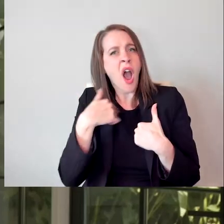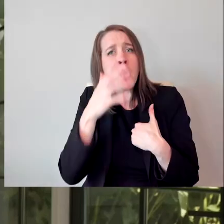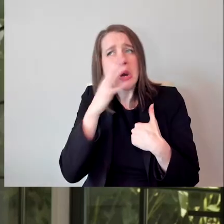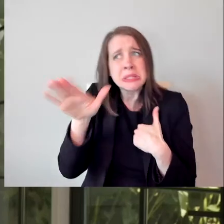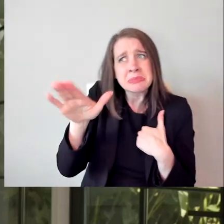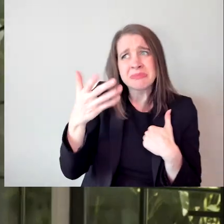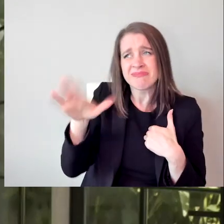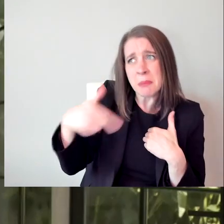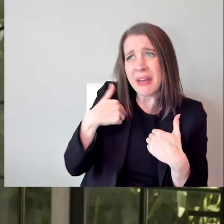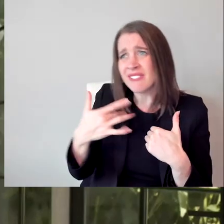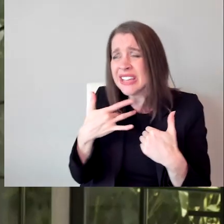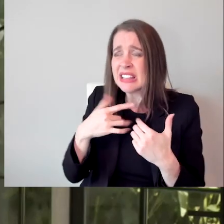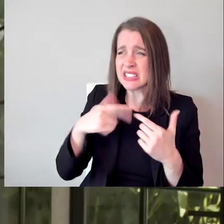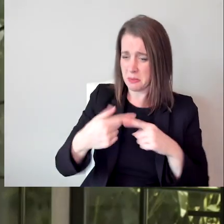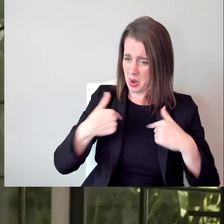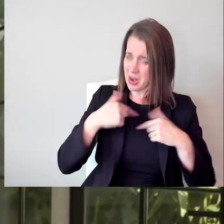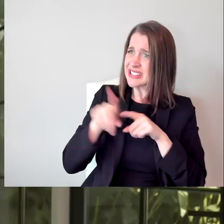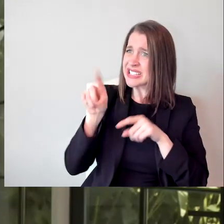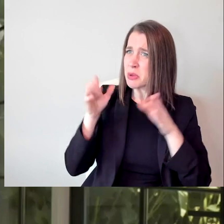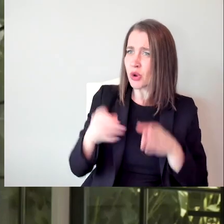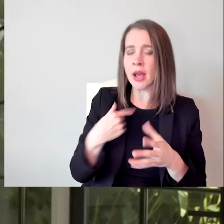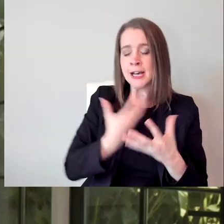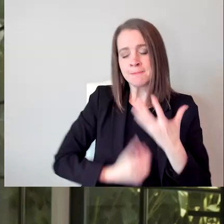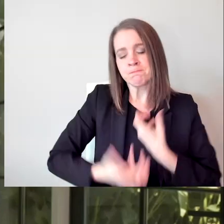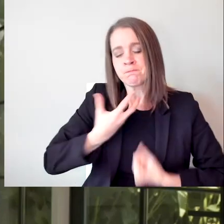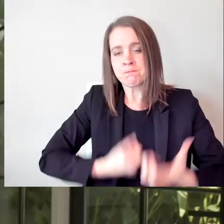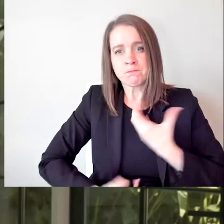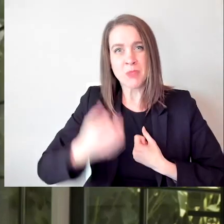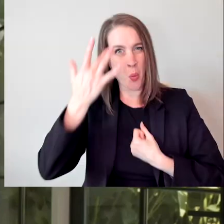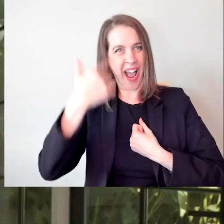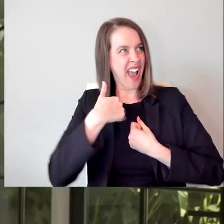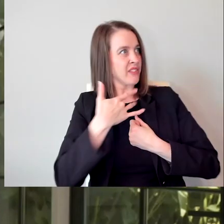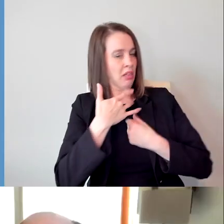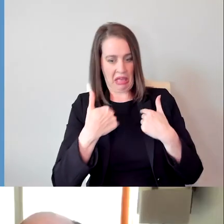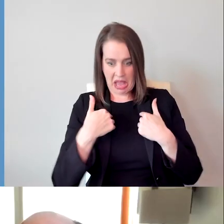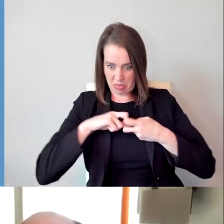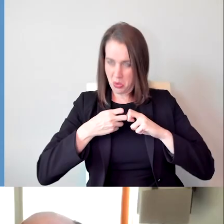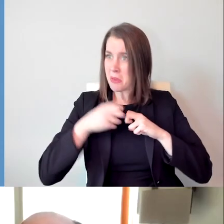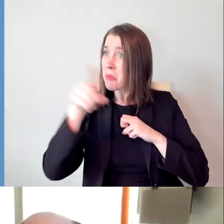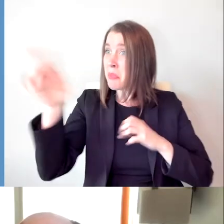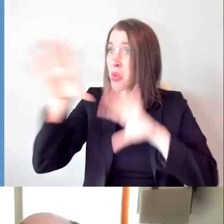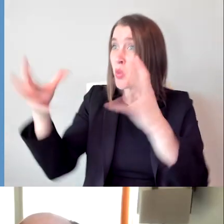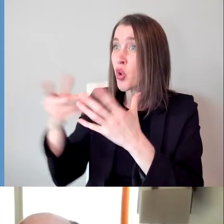or otherwise, because I am the problem in the world. The world isn't the problem, it's me. We've tried everything.